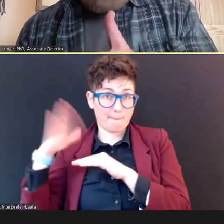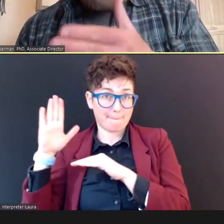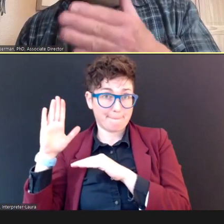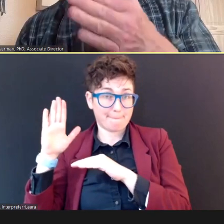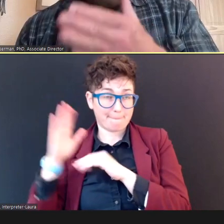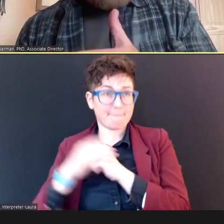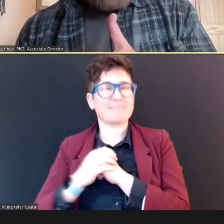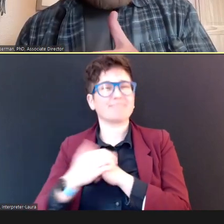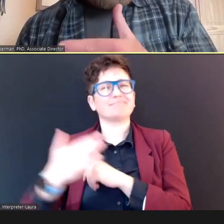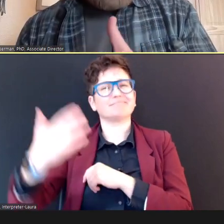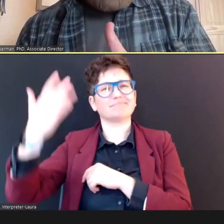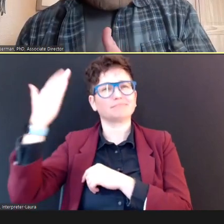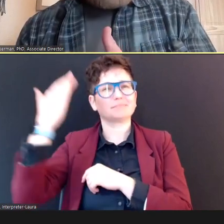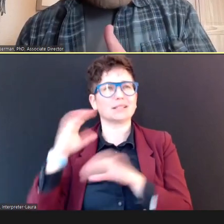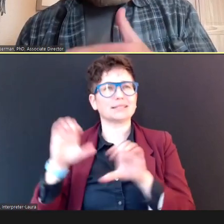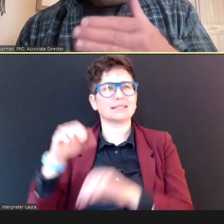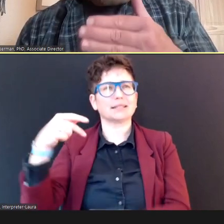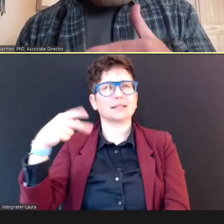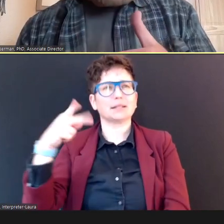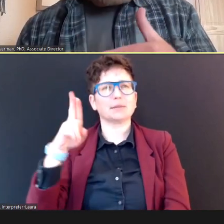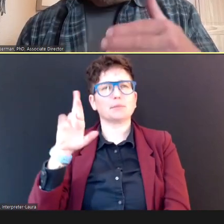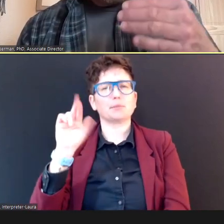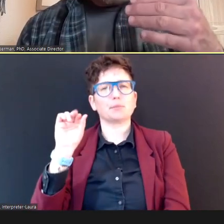recommended method" for this age group.